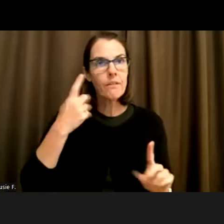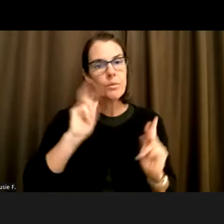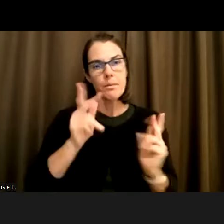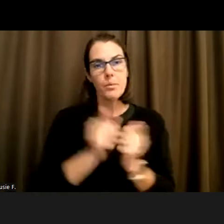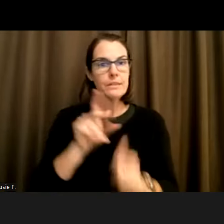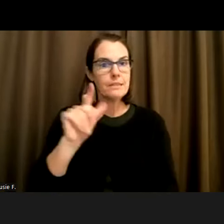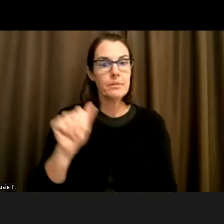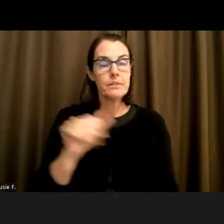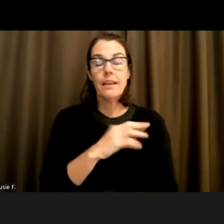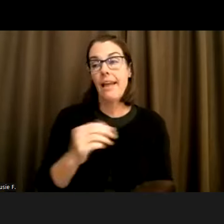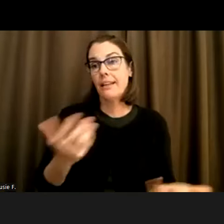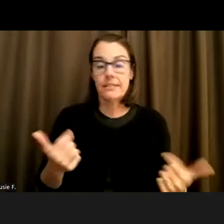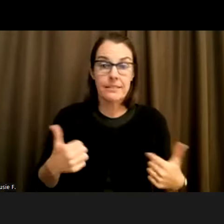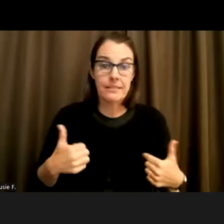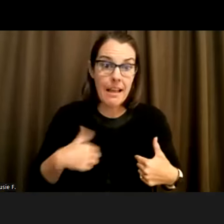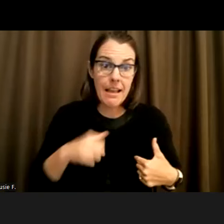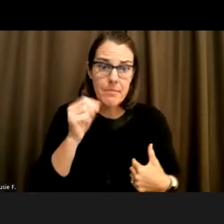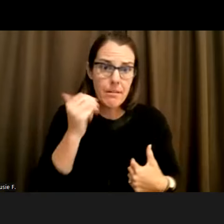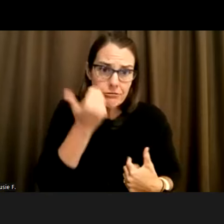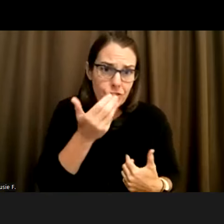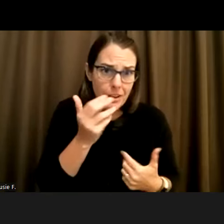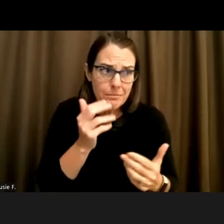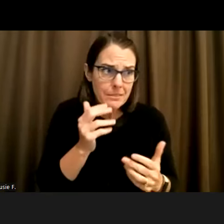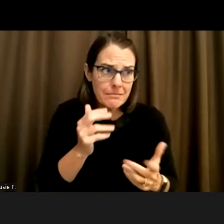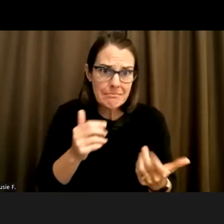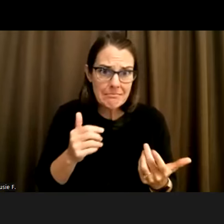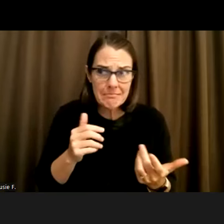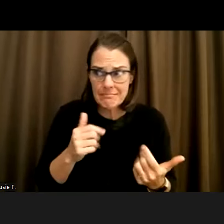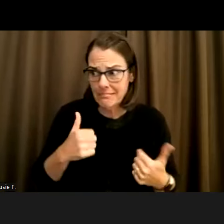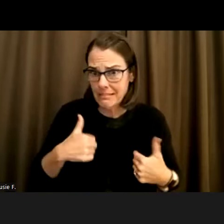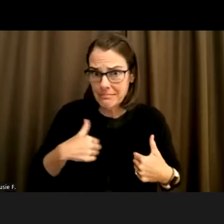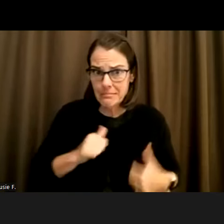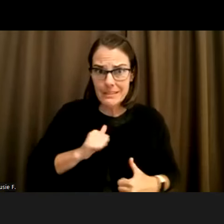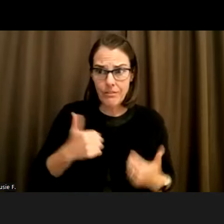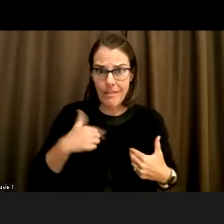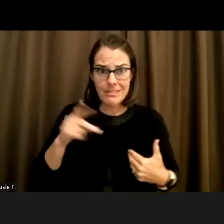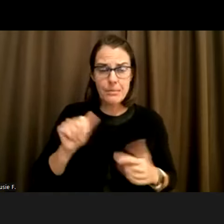And like I'm, I'm not ashamed of being a person with a disability, but I can say that I mean, you know,